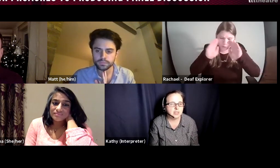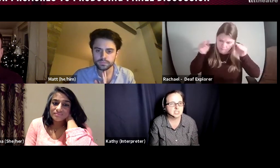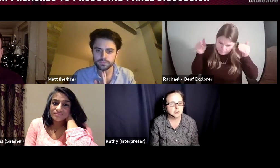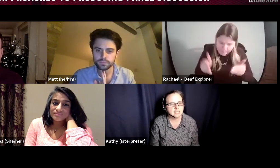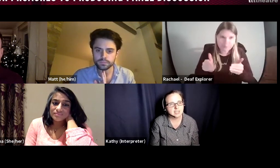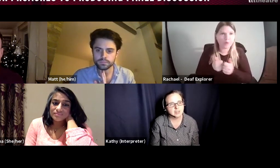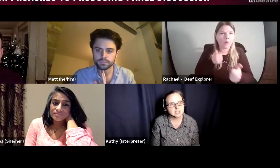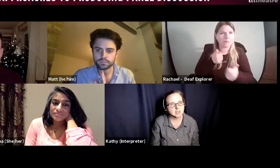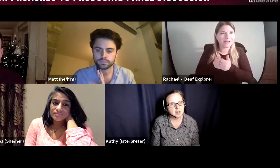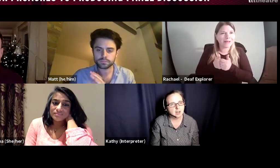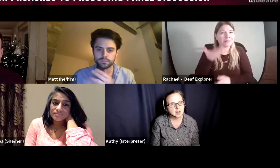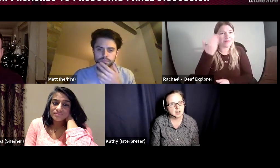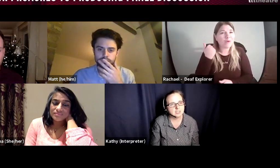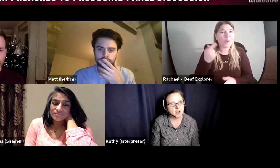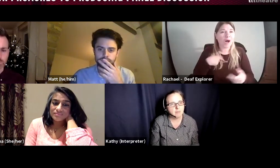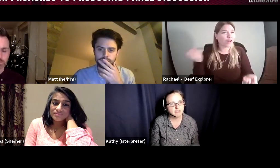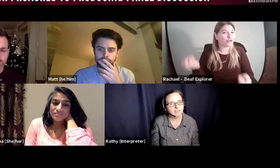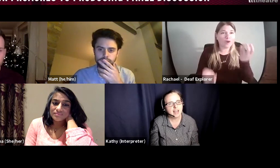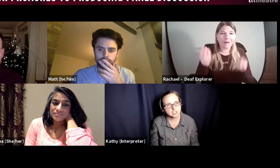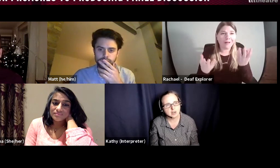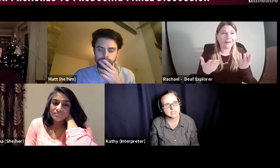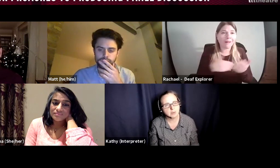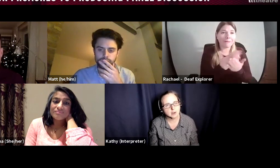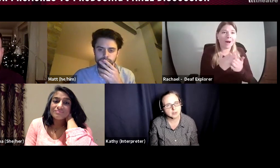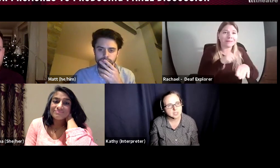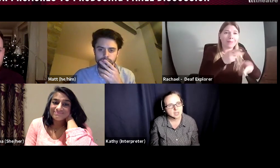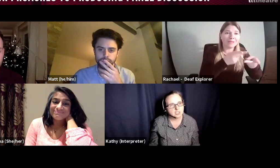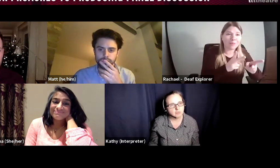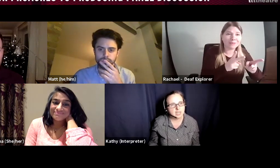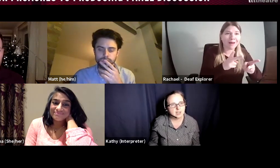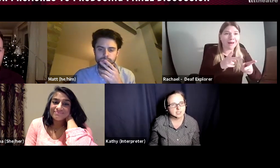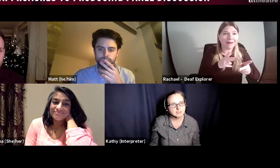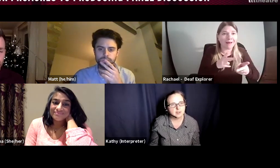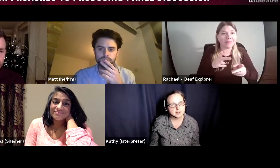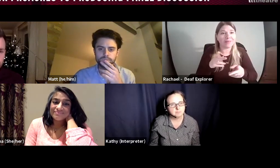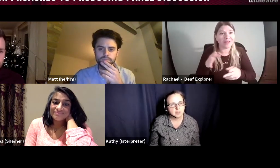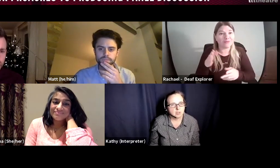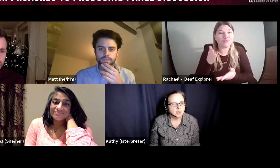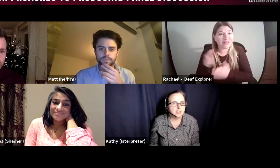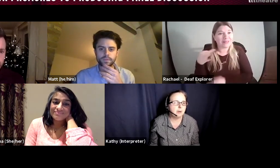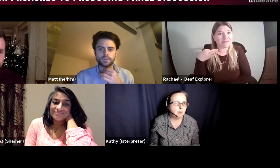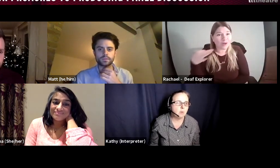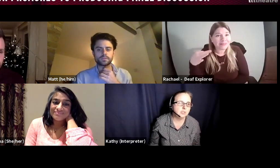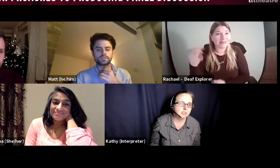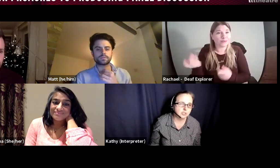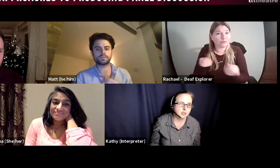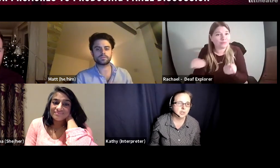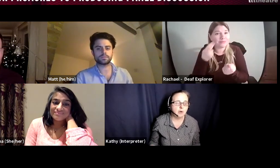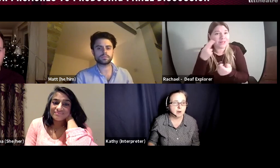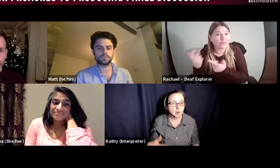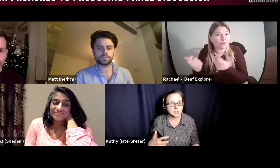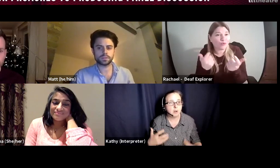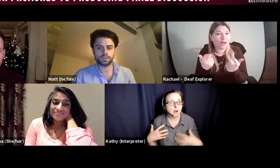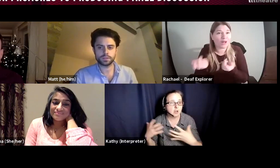year has given us a time of reflection I suppose to think about what we want to do. I was part-time